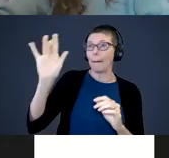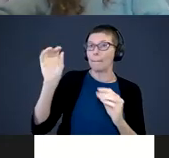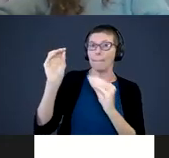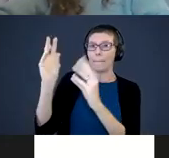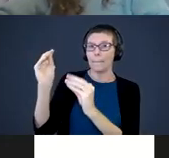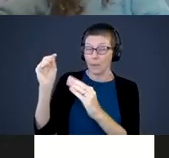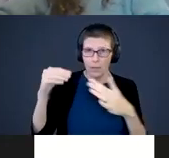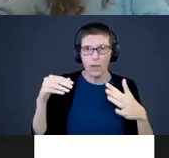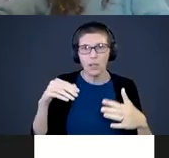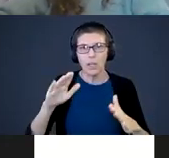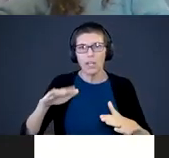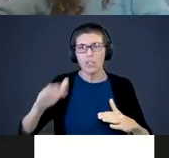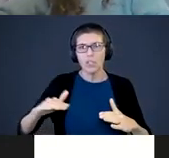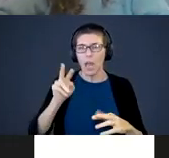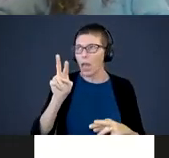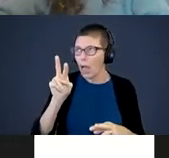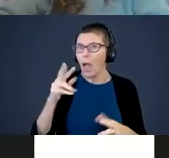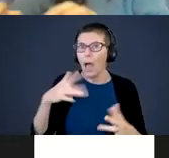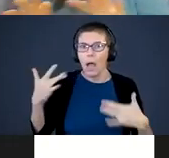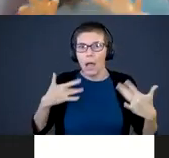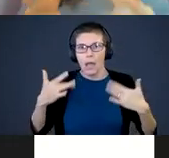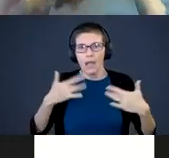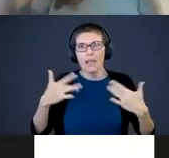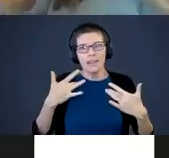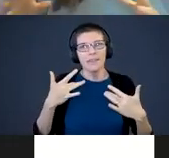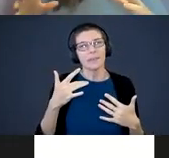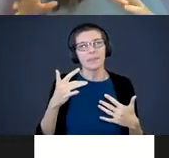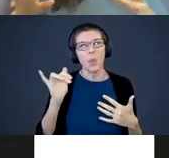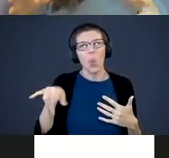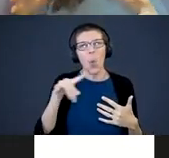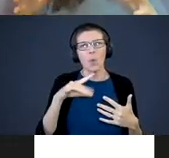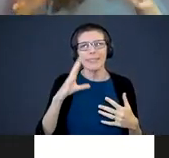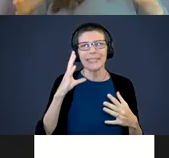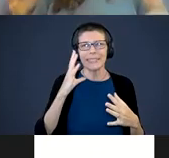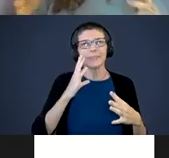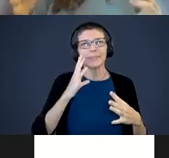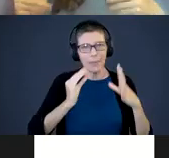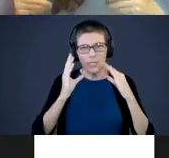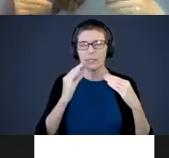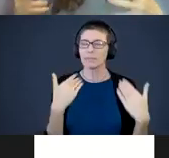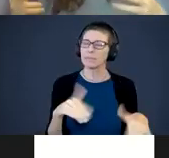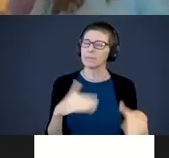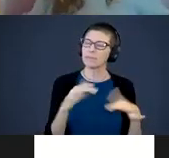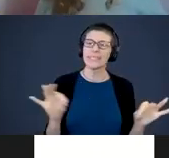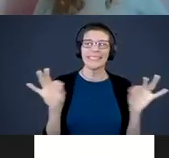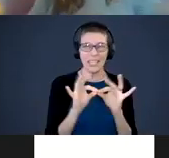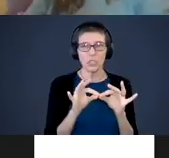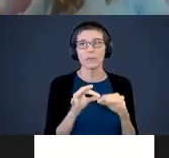for a child in a child's brain. Those experiences are essential as a teacher to provide